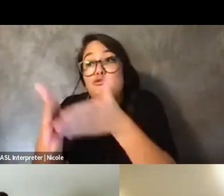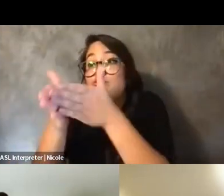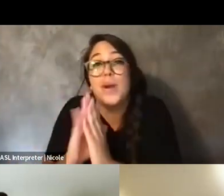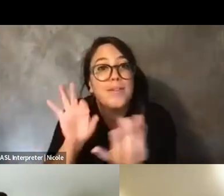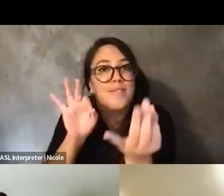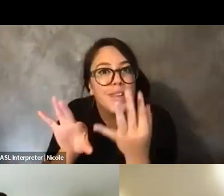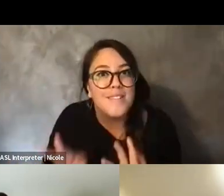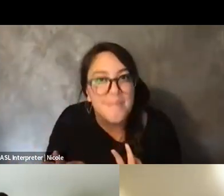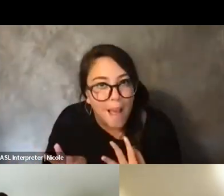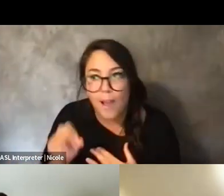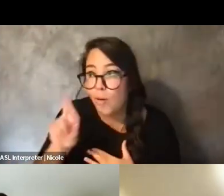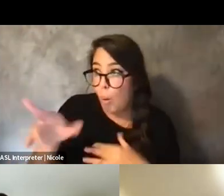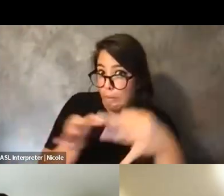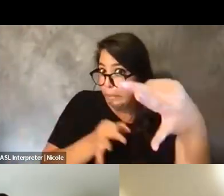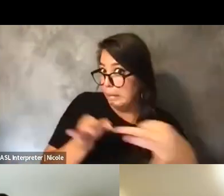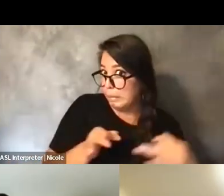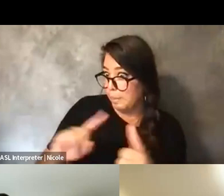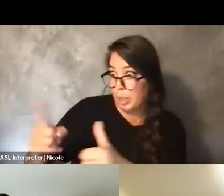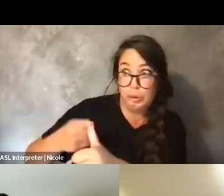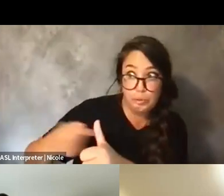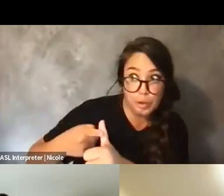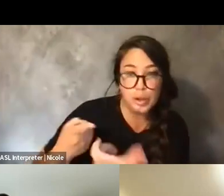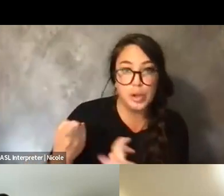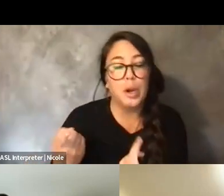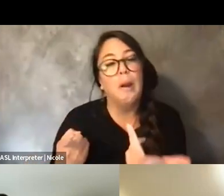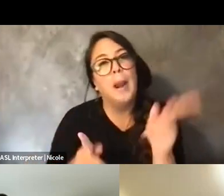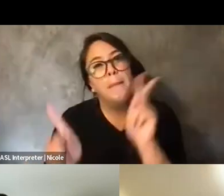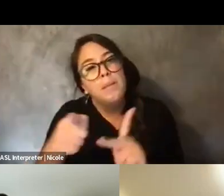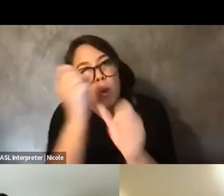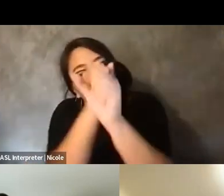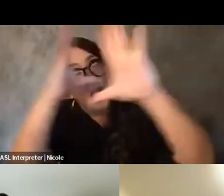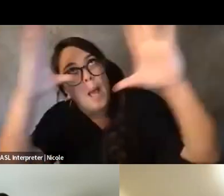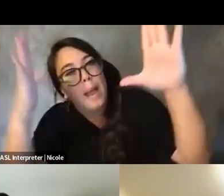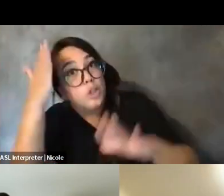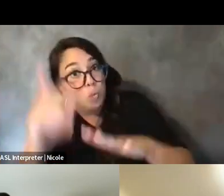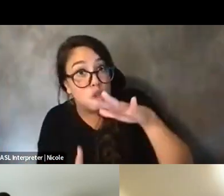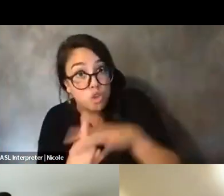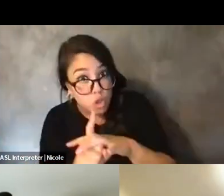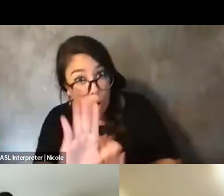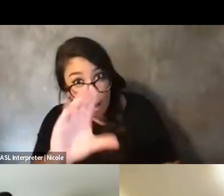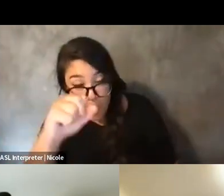Like, the folks that you imagine to be in the space, like, pay them to like look